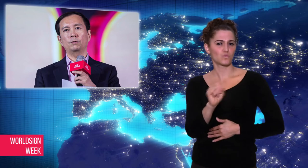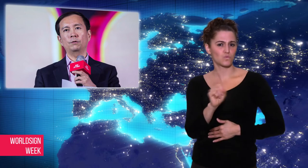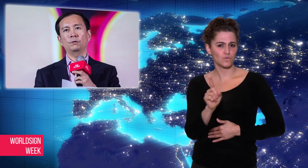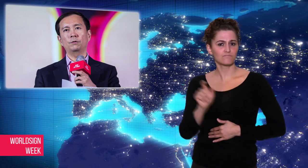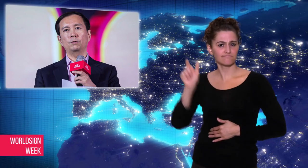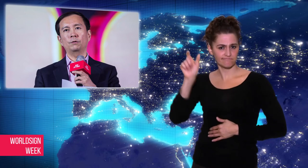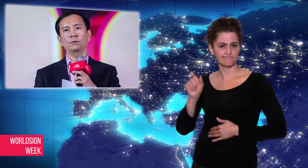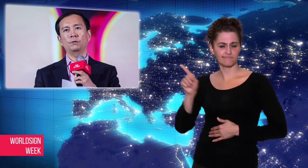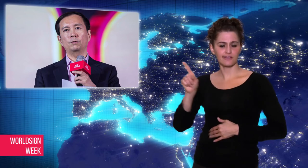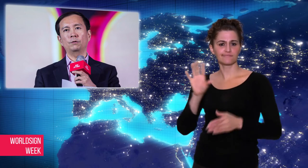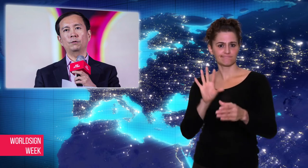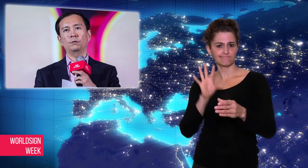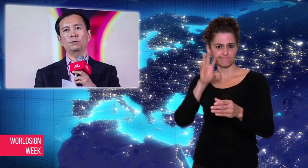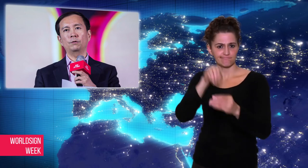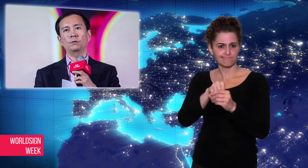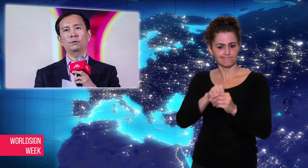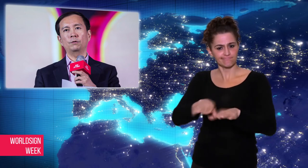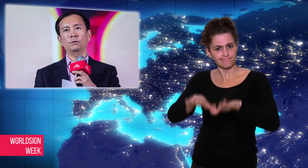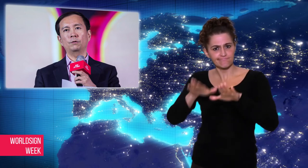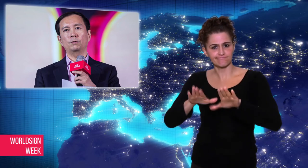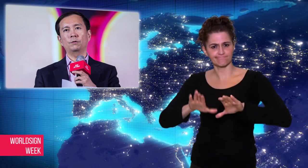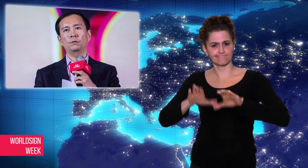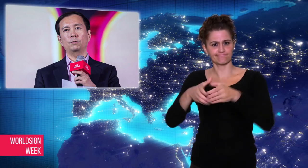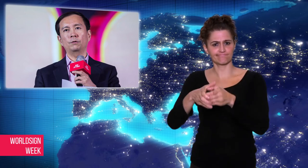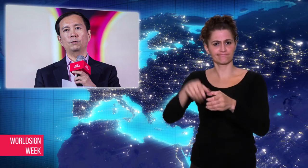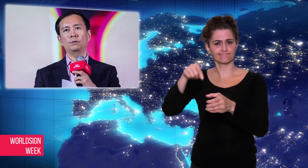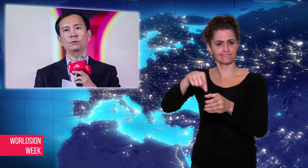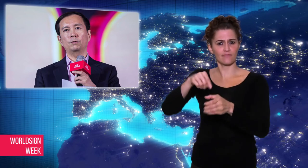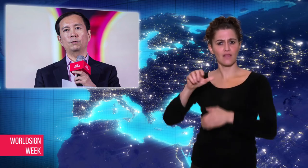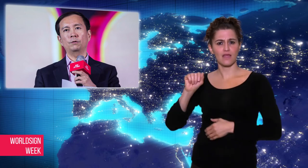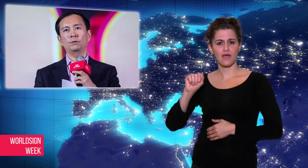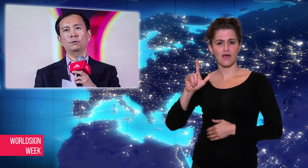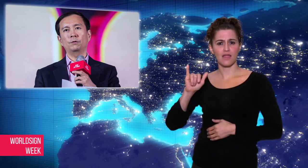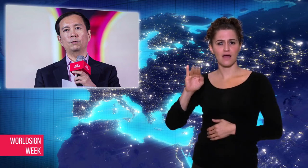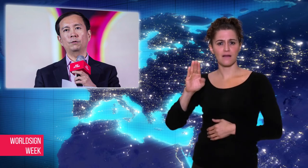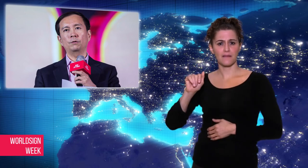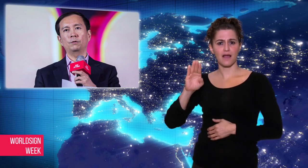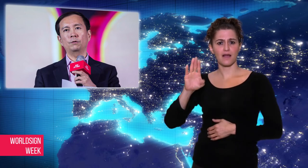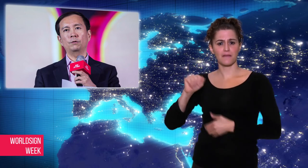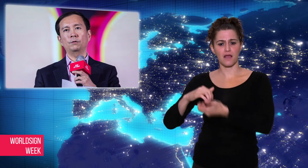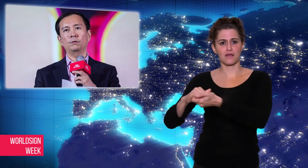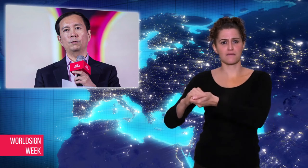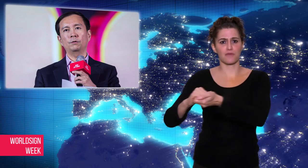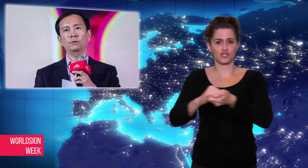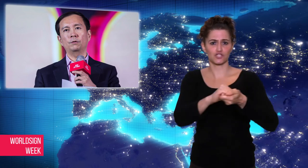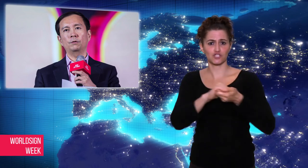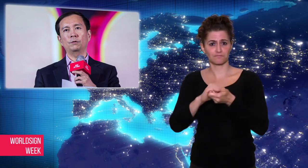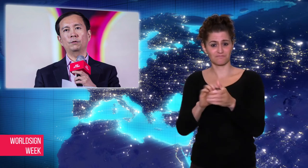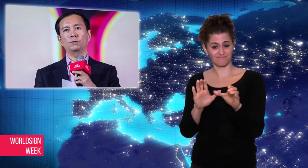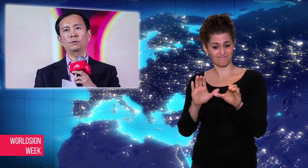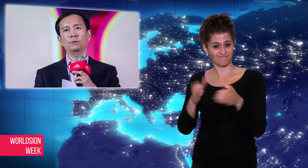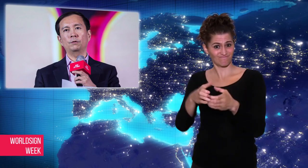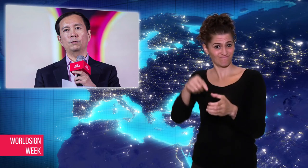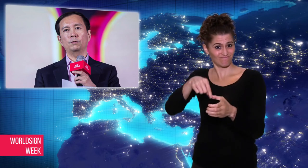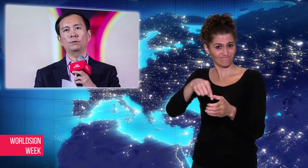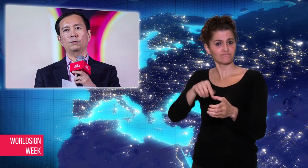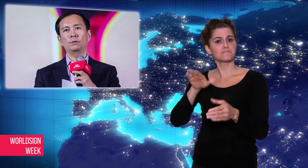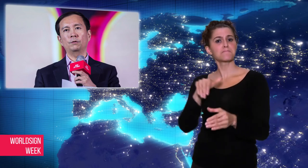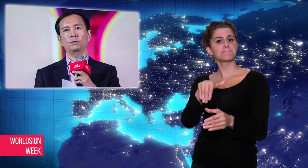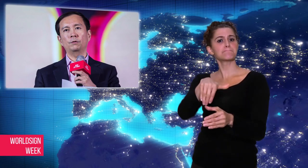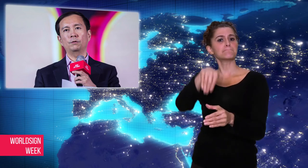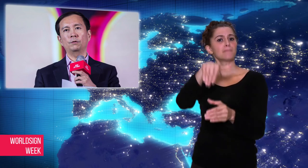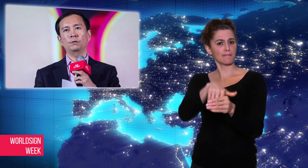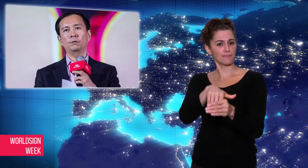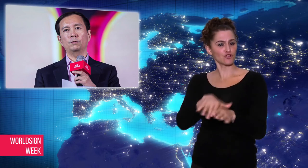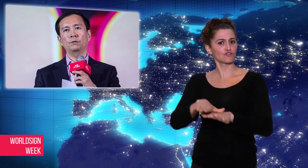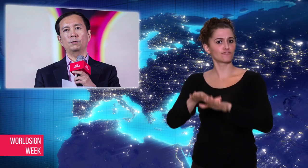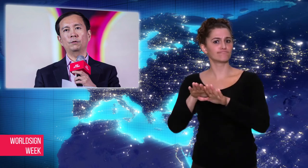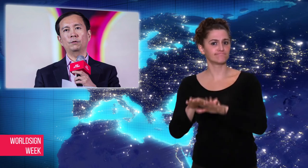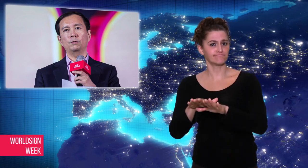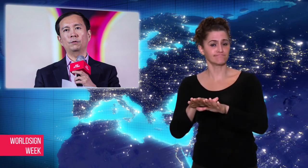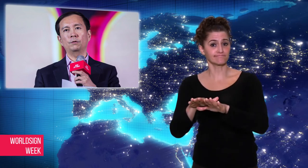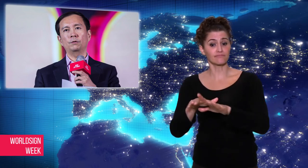Ma, as a former English teacher, is